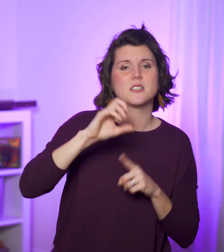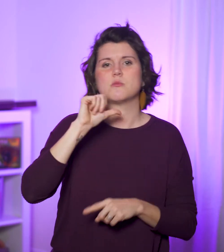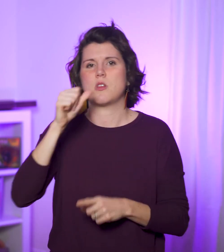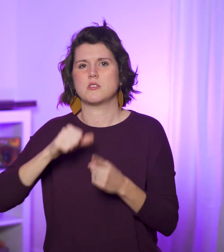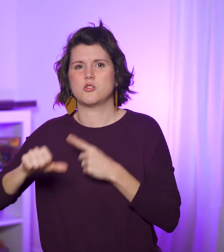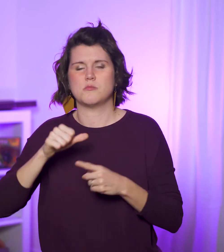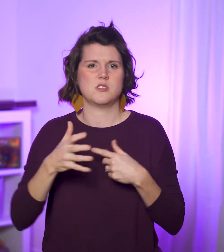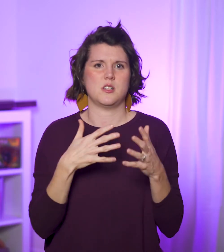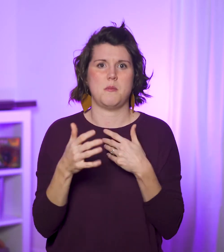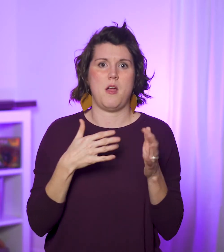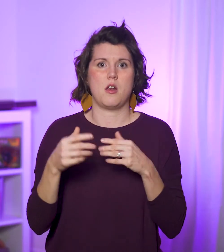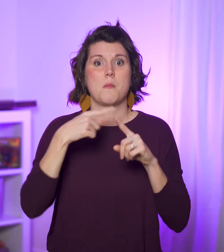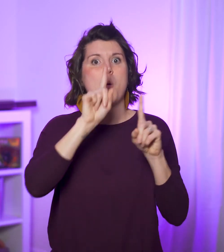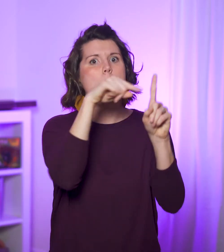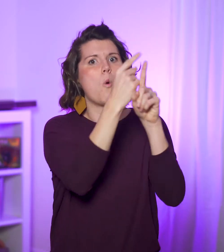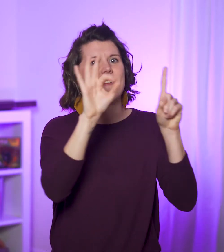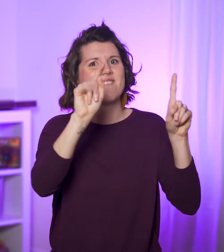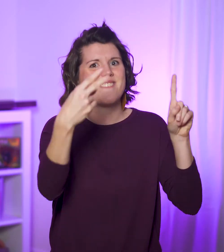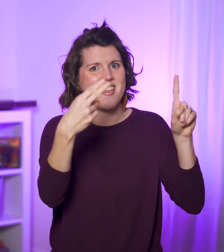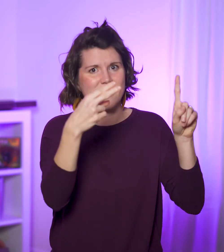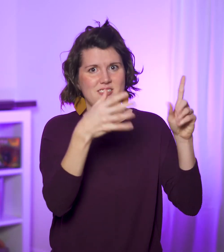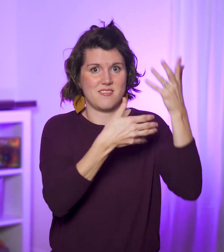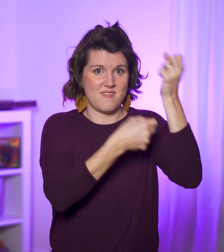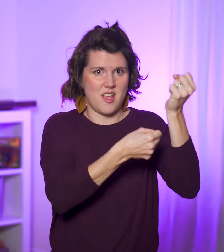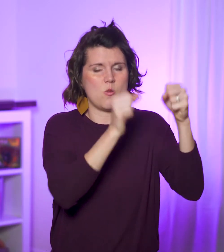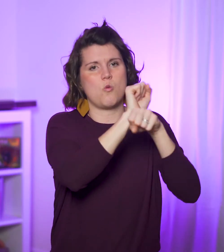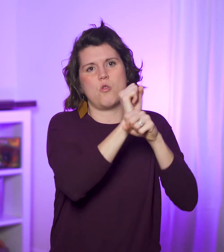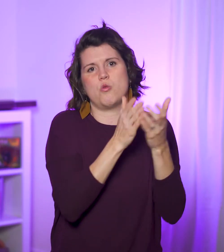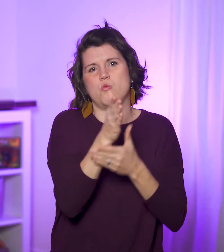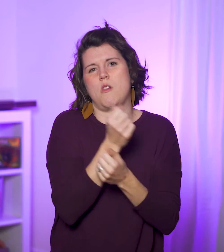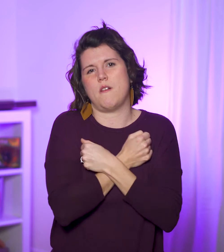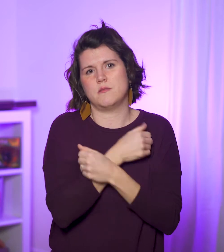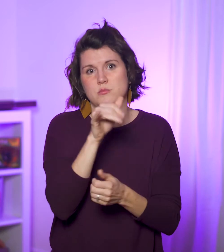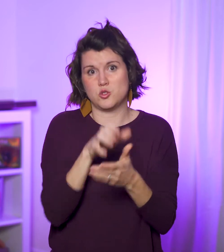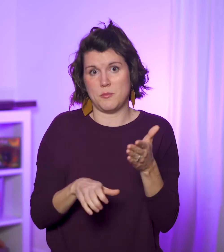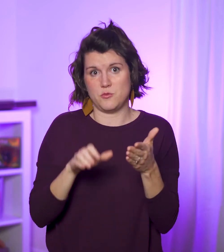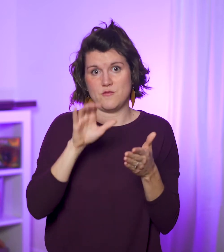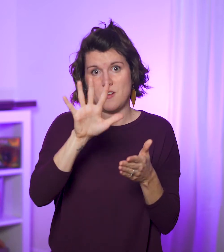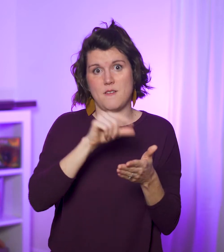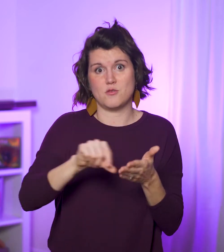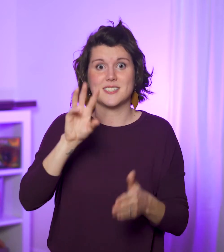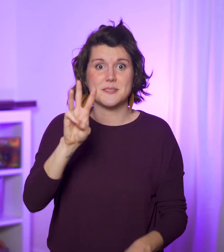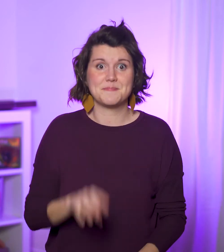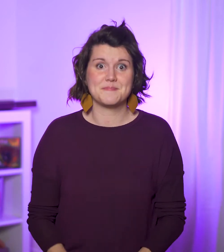nor uncircumcision counts for anything, but only faith working through love” (5:6).